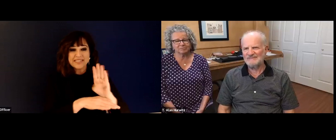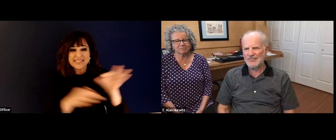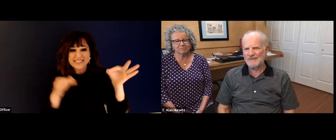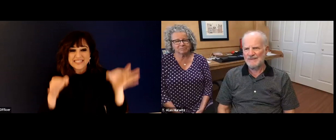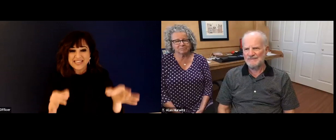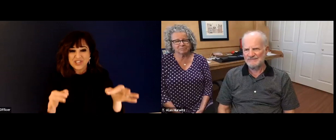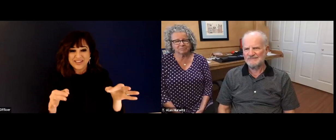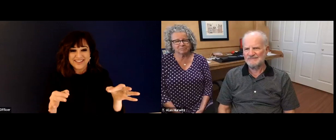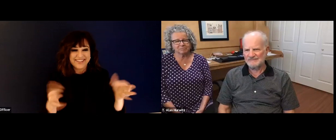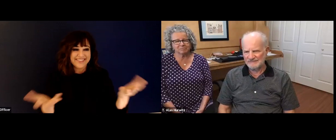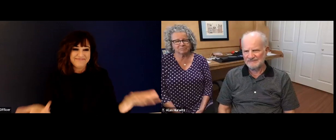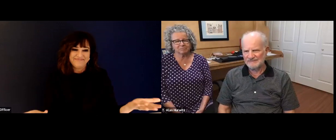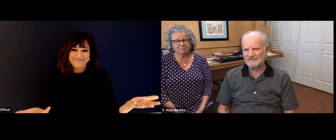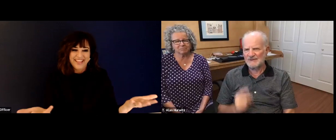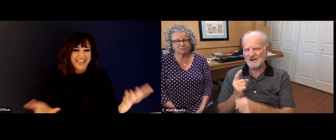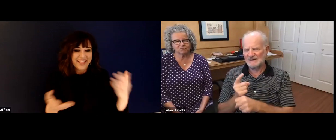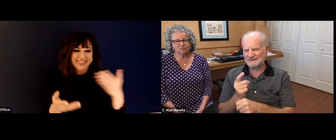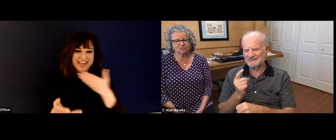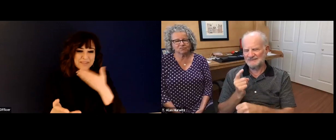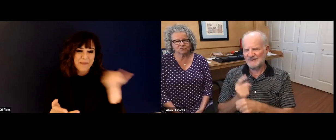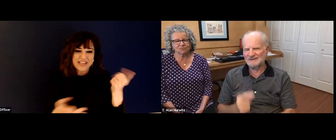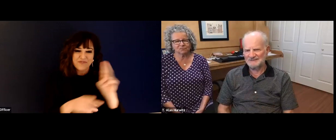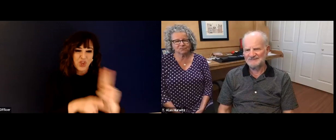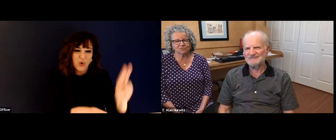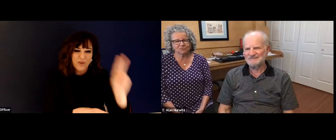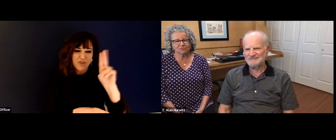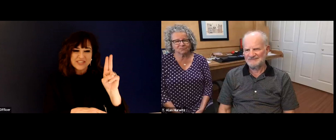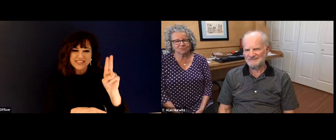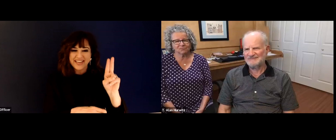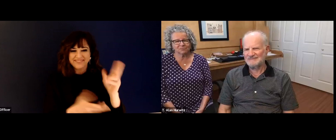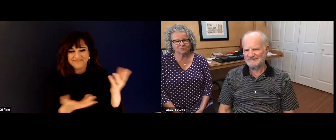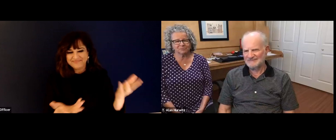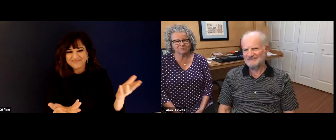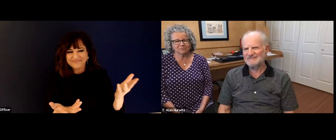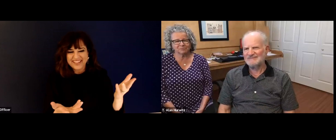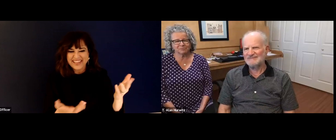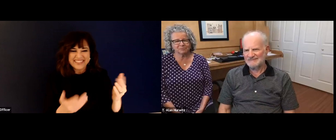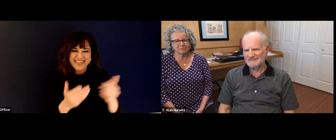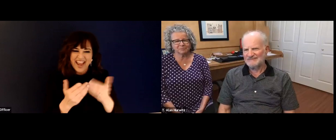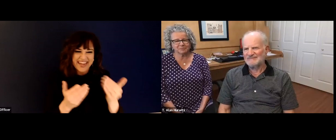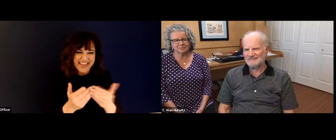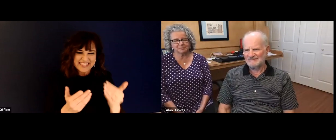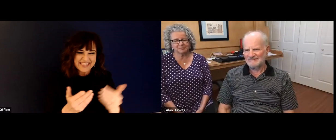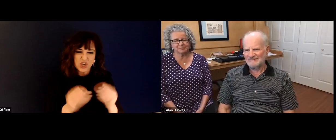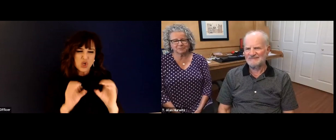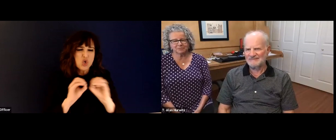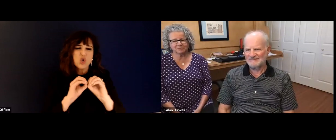That's right. I mean, sometimes you just want to hold and keep people forever, right. And but you have to make business